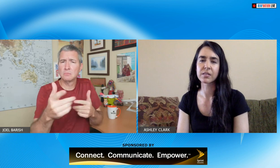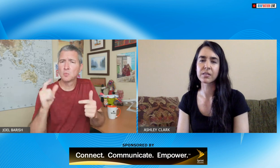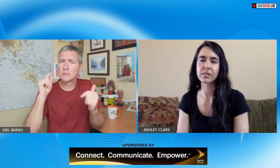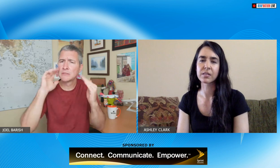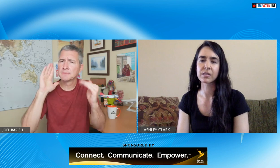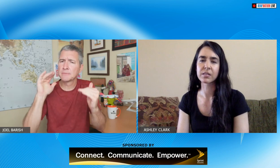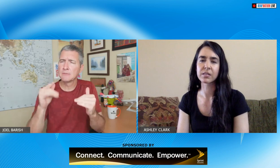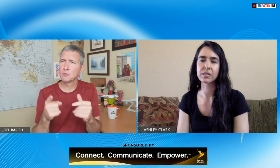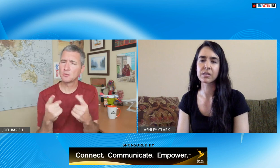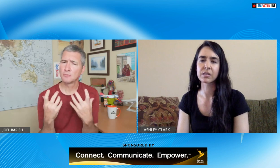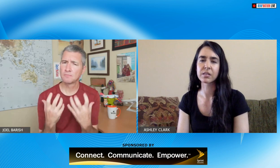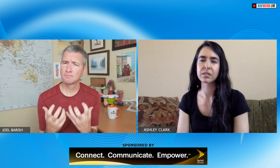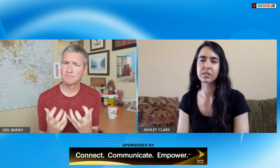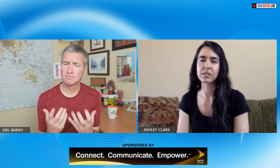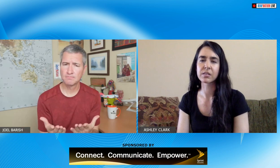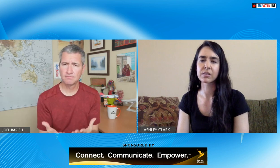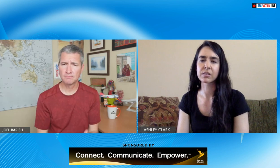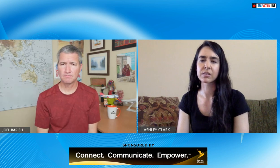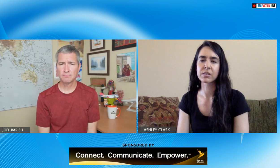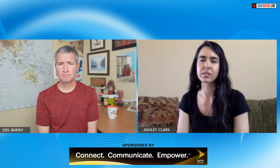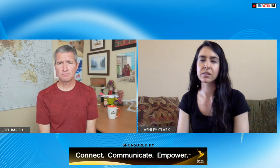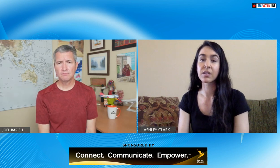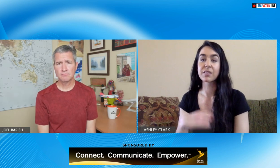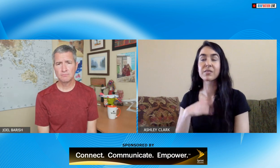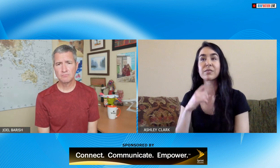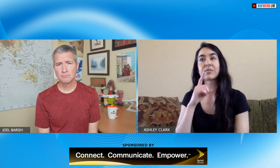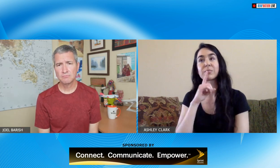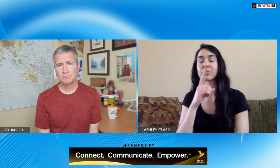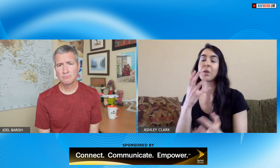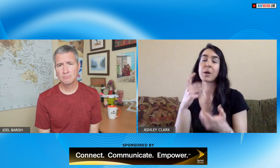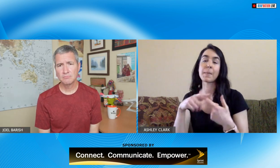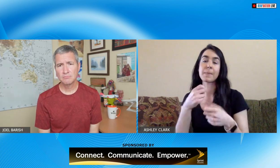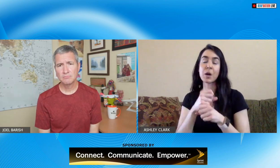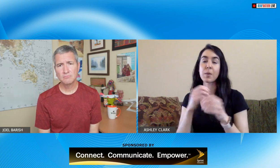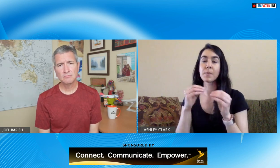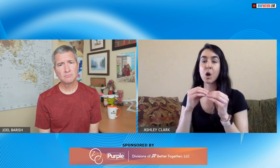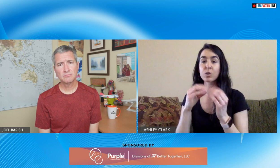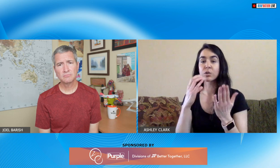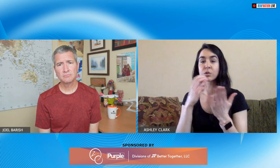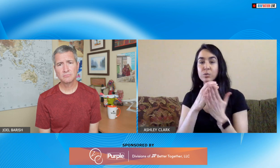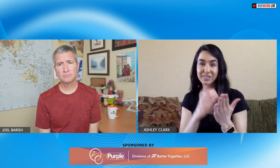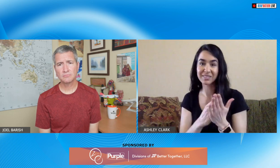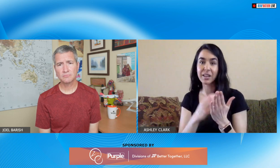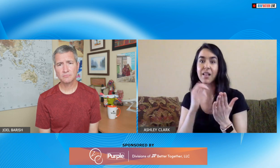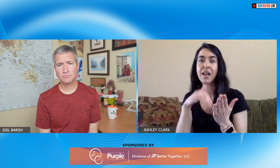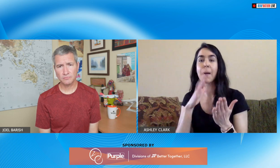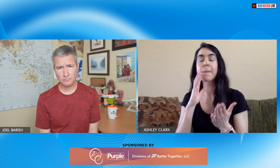you've been doing what do you expect to to ultimately accomplish I do want to